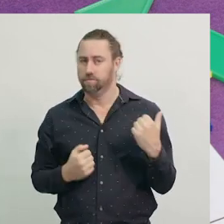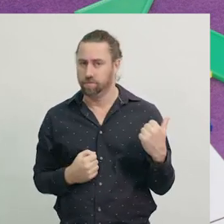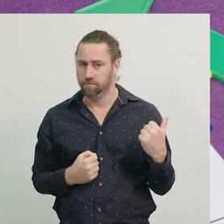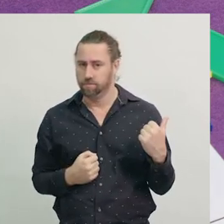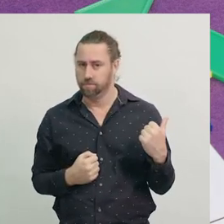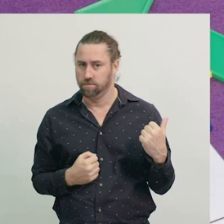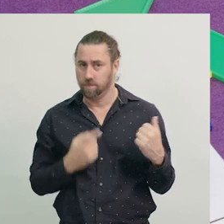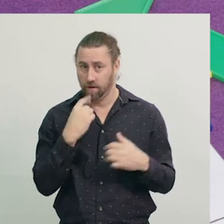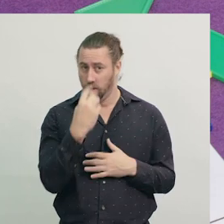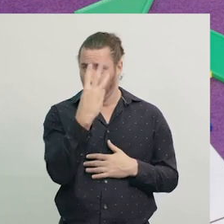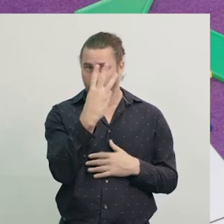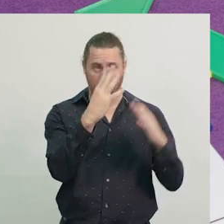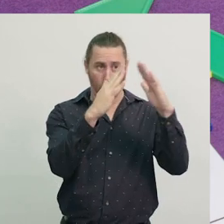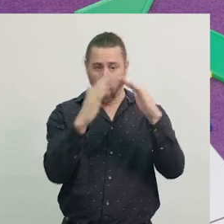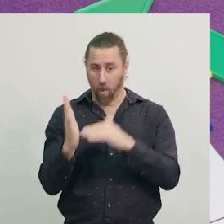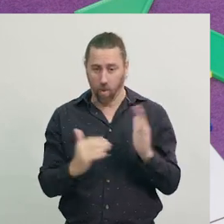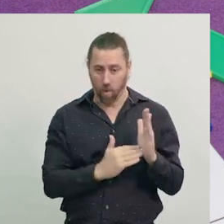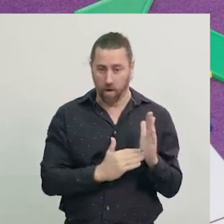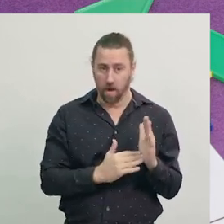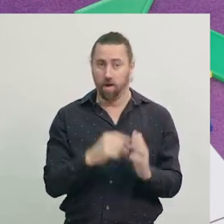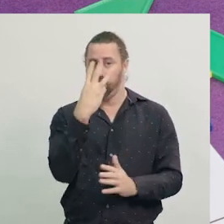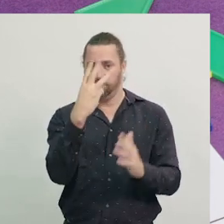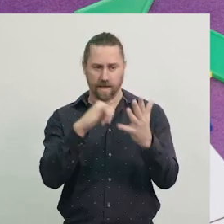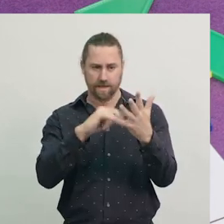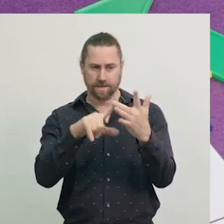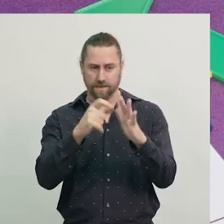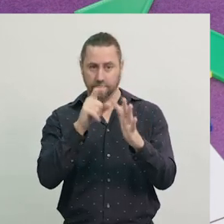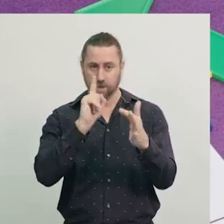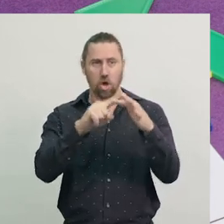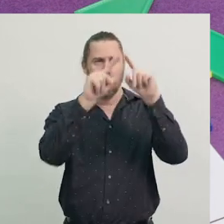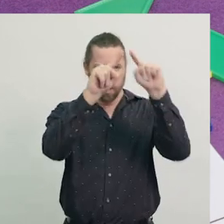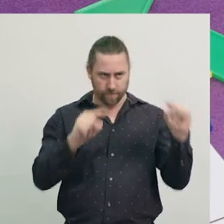So, we've still got three corners, and three sides.